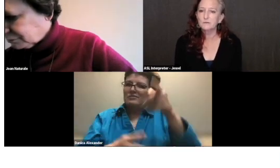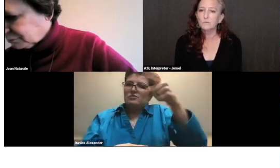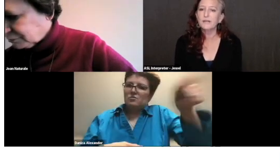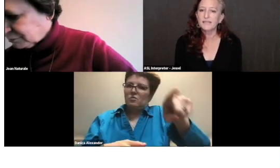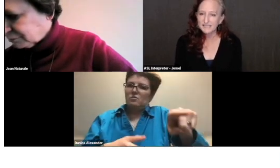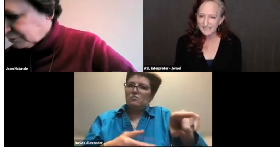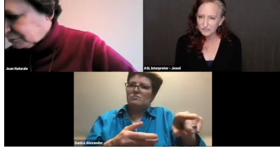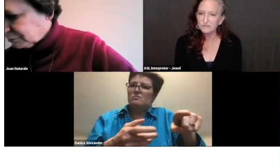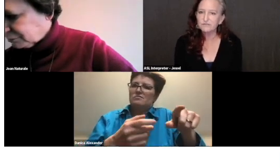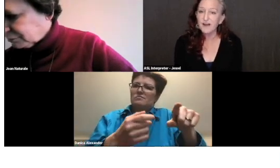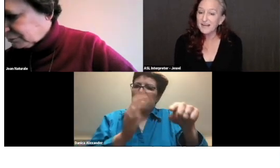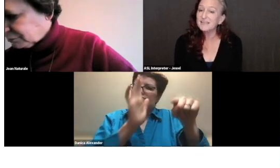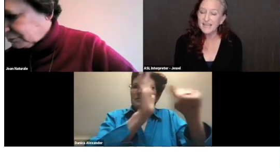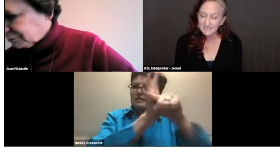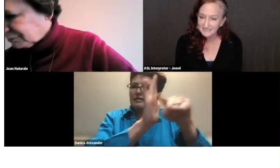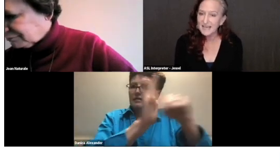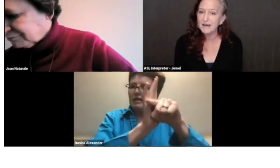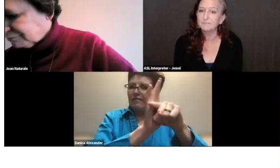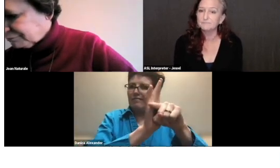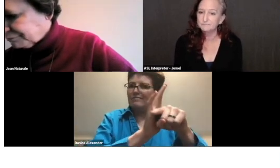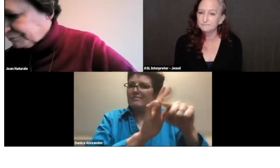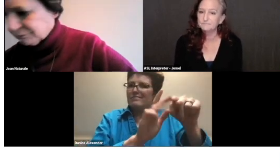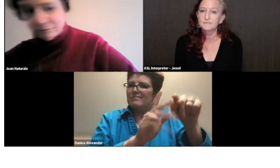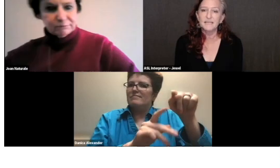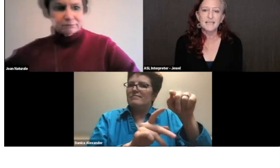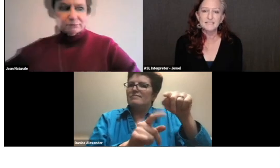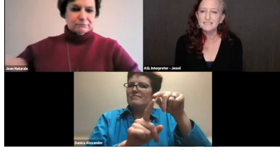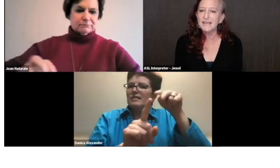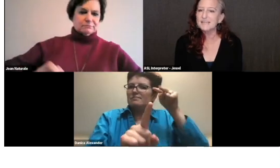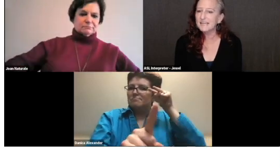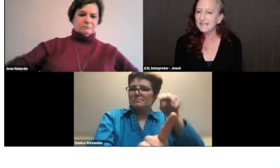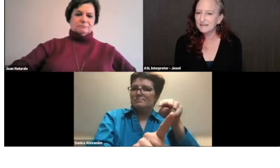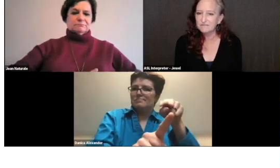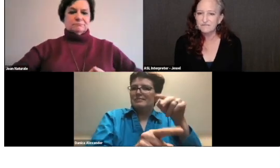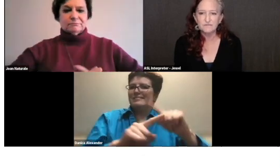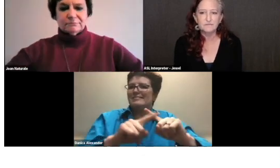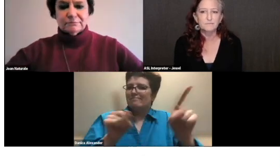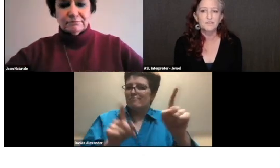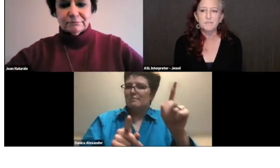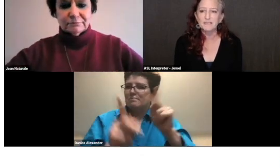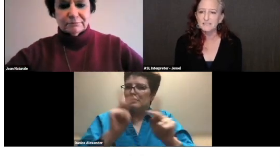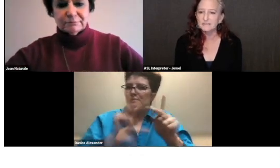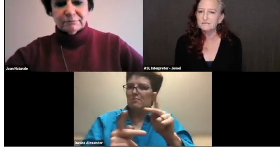we need to fight against them, against that negative perspective,